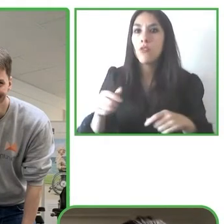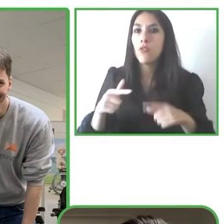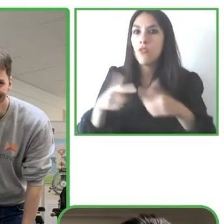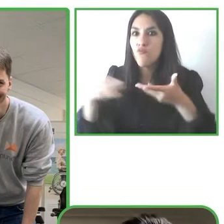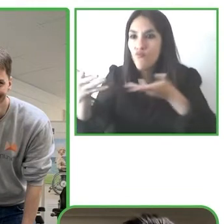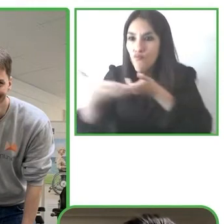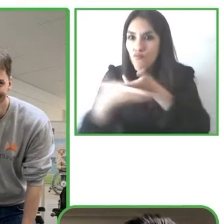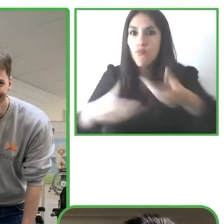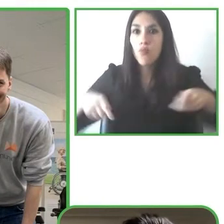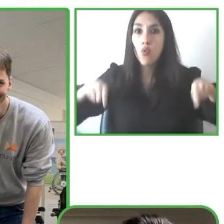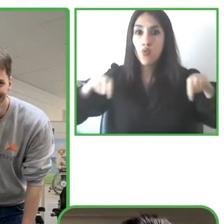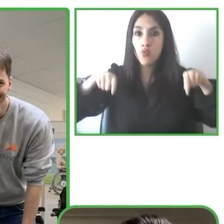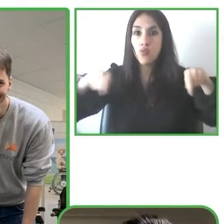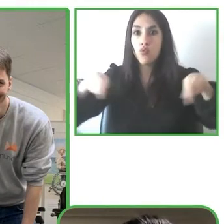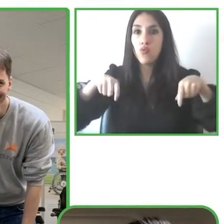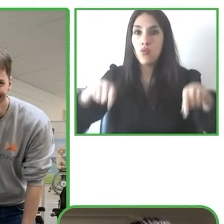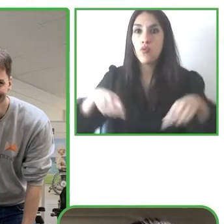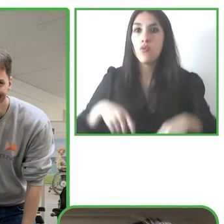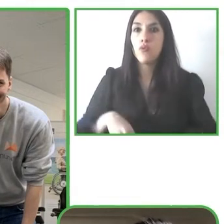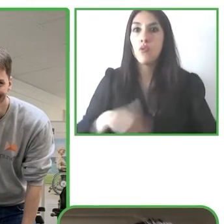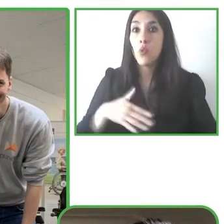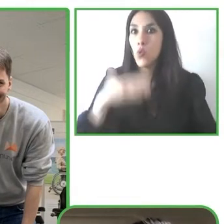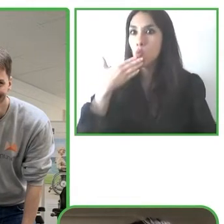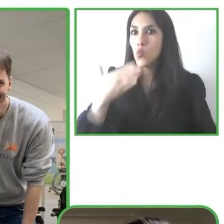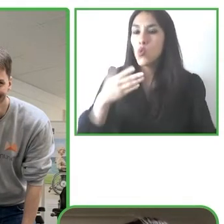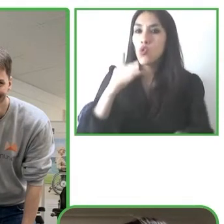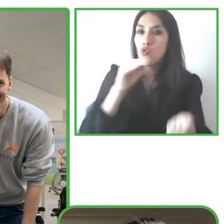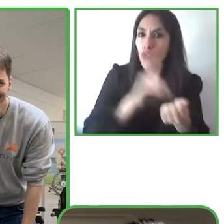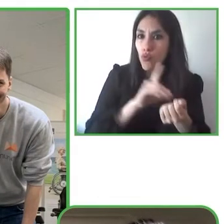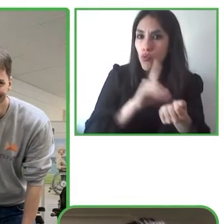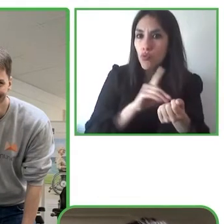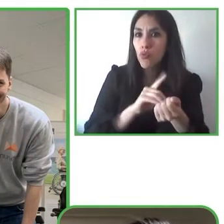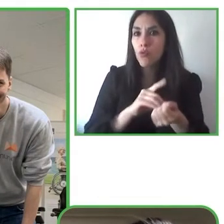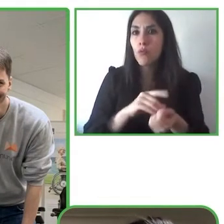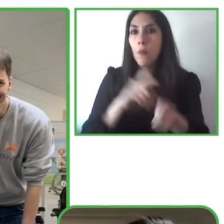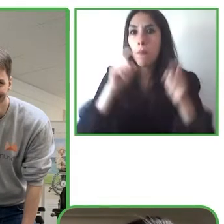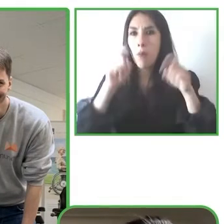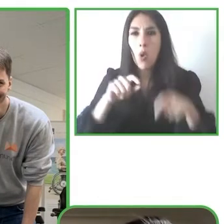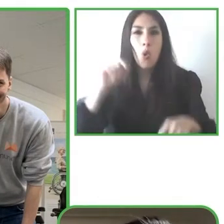our FDA approval now in December 2021, so we're currently also expanding to the US